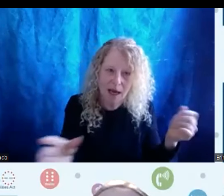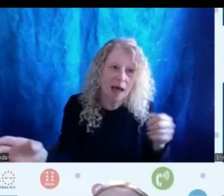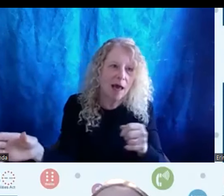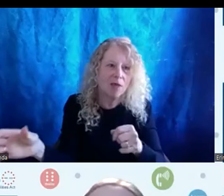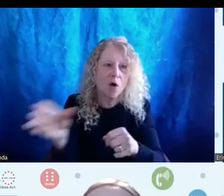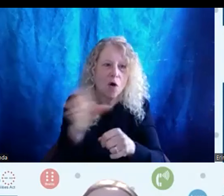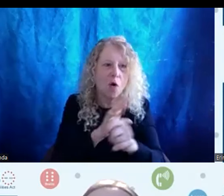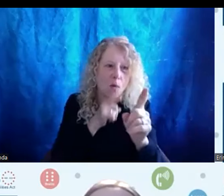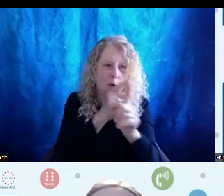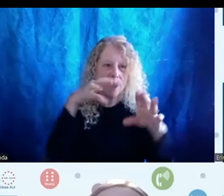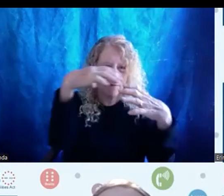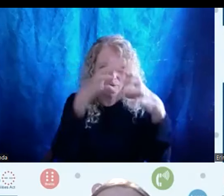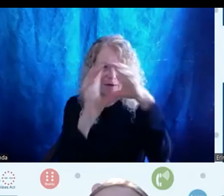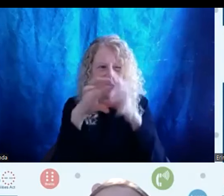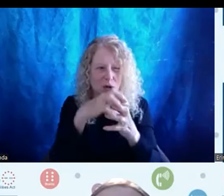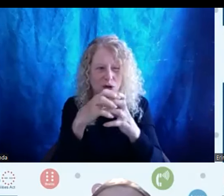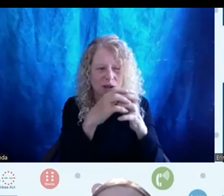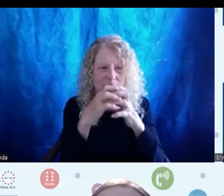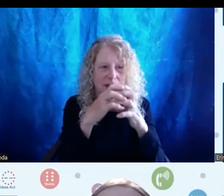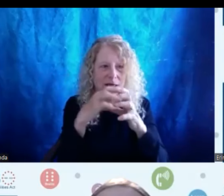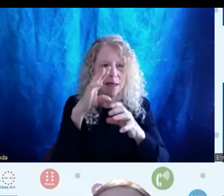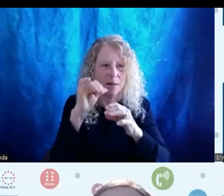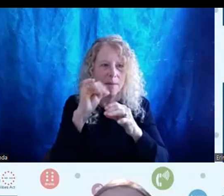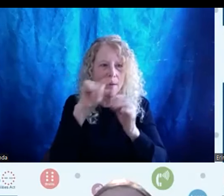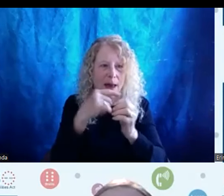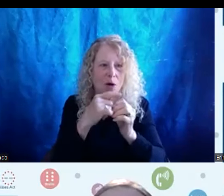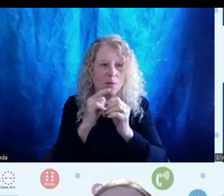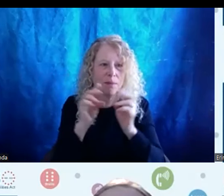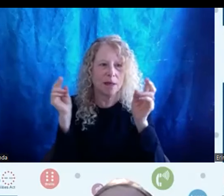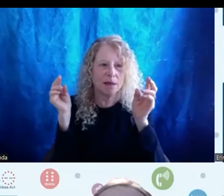is about being person centered. It's about really,